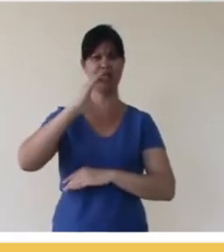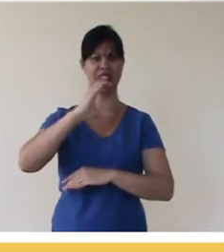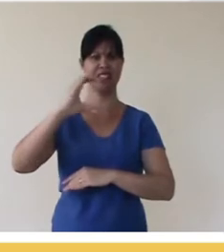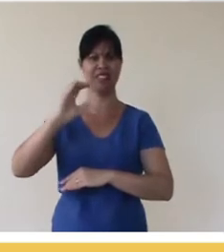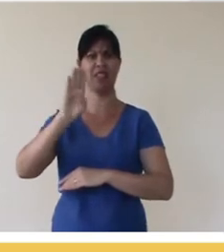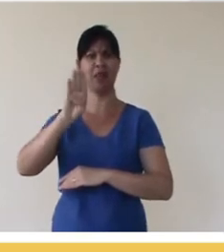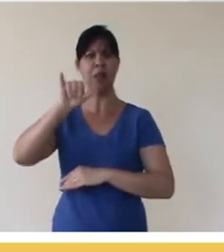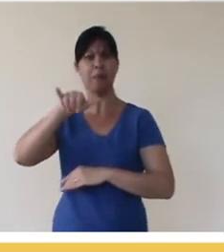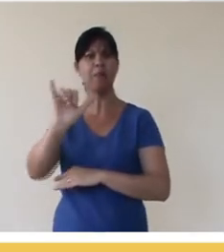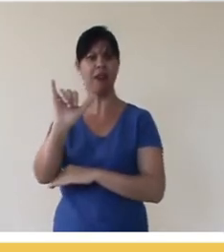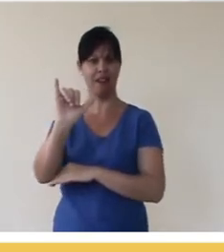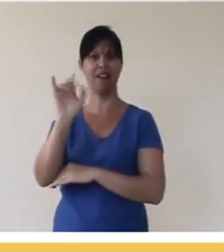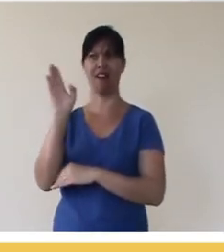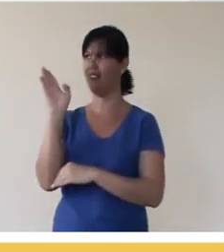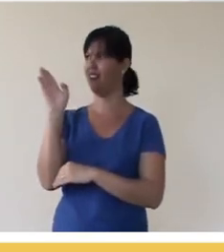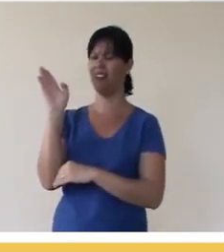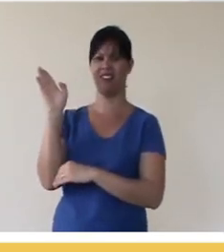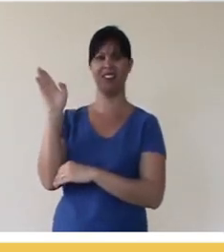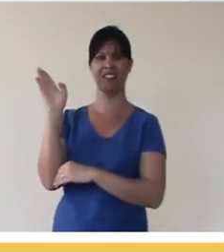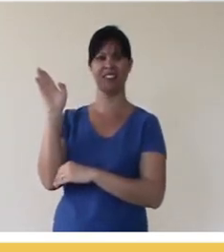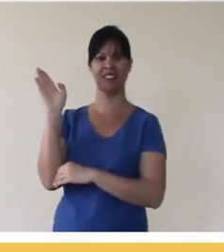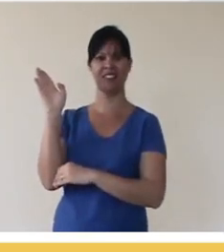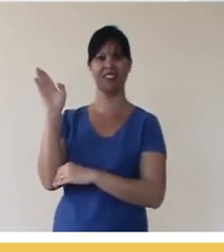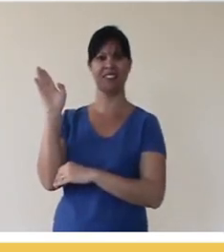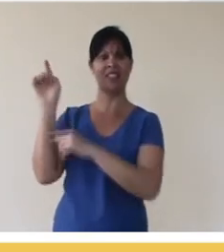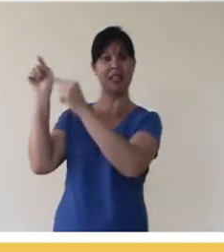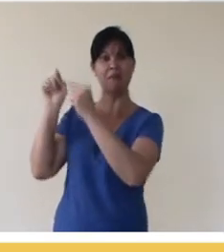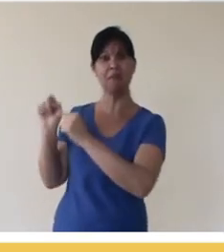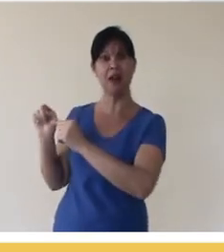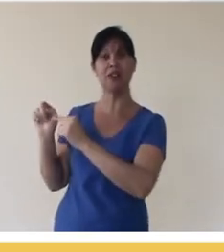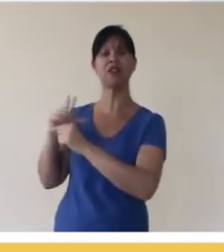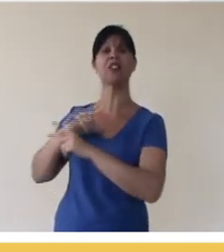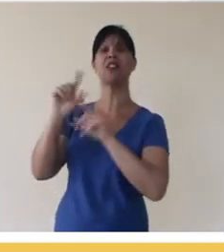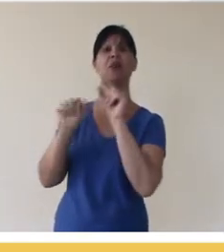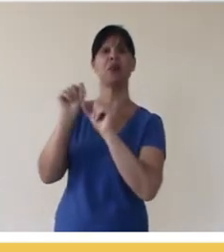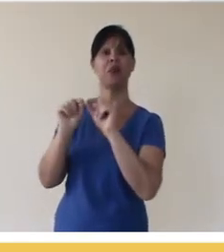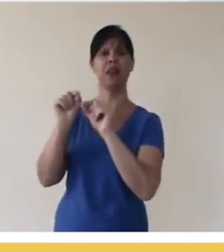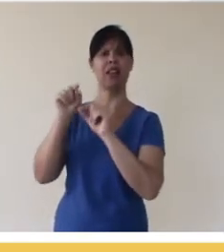contexts, then the CC BY Non-Commercial or Attribution-Non-Commercial license and